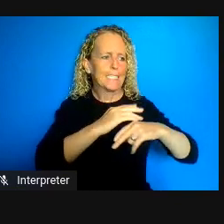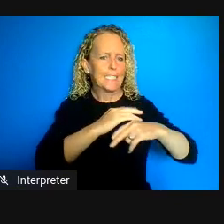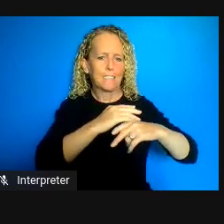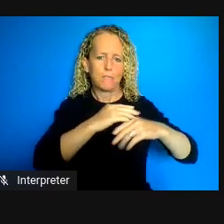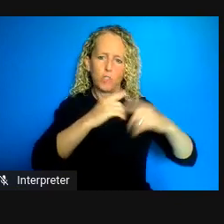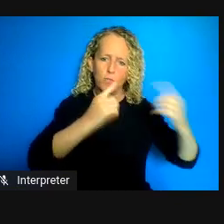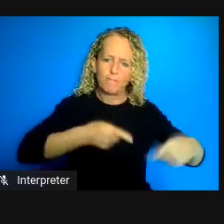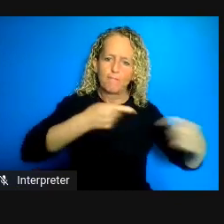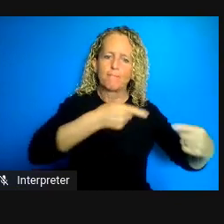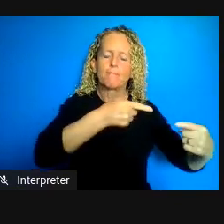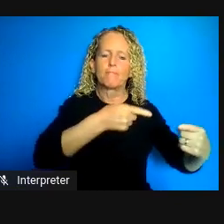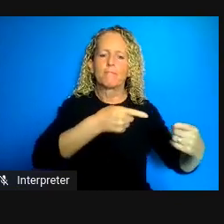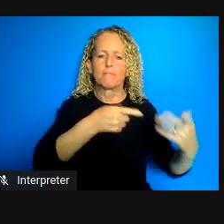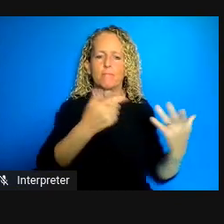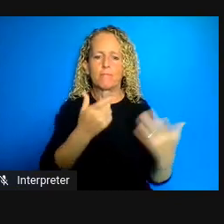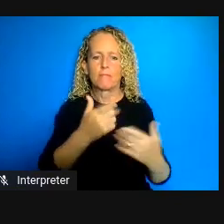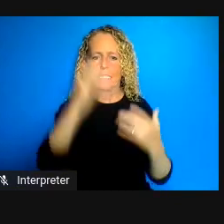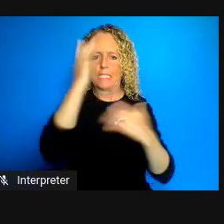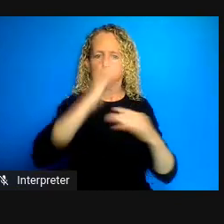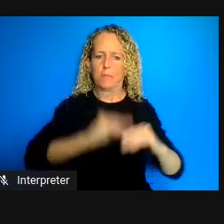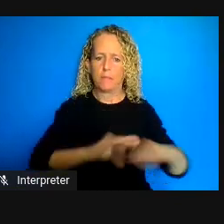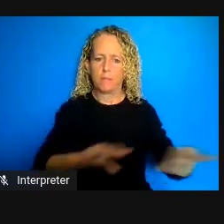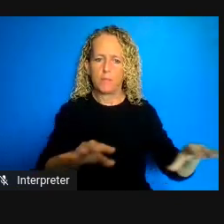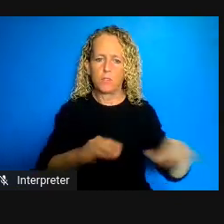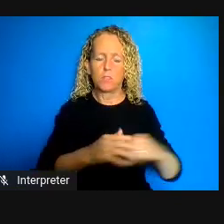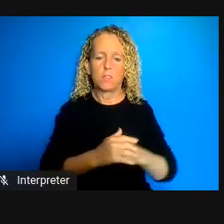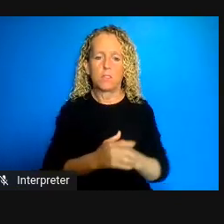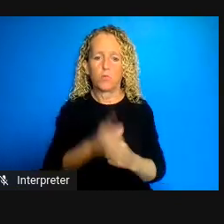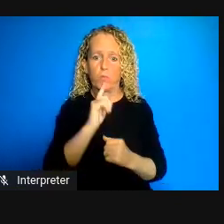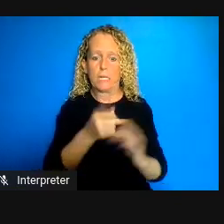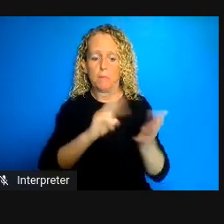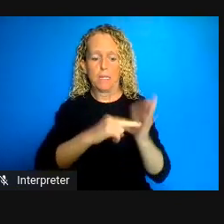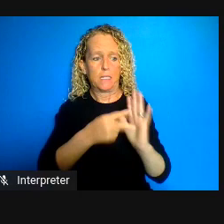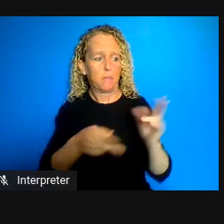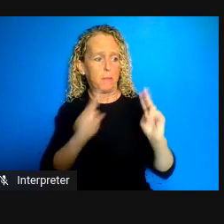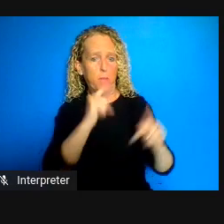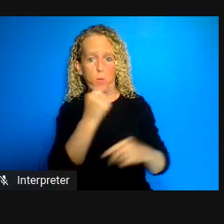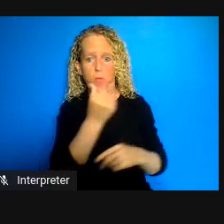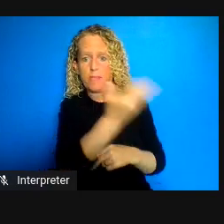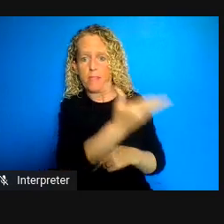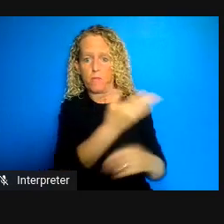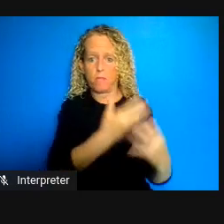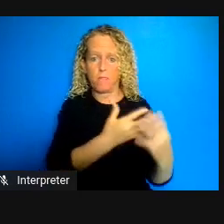a really a death sentence for the incarcerated people a lot of times and